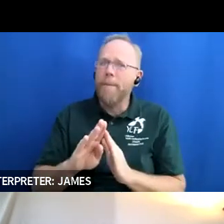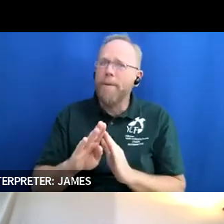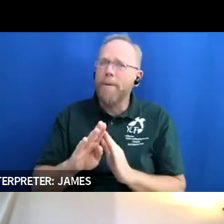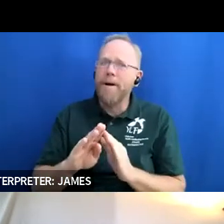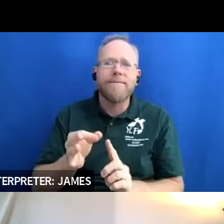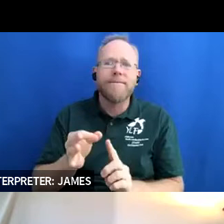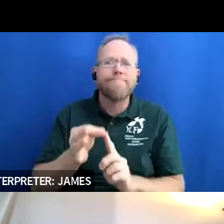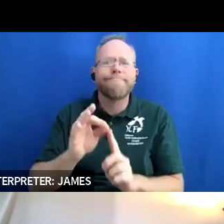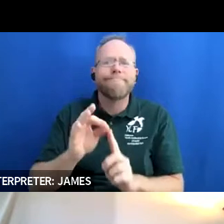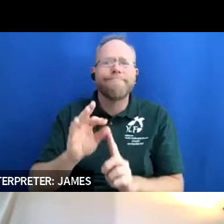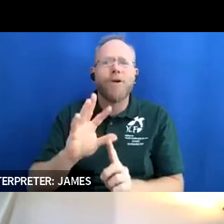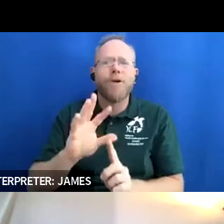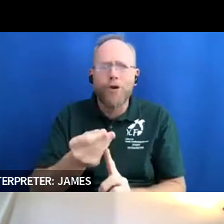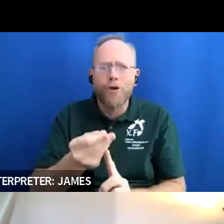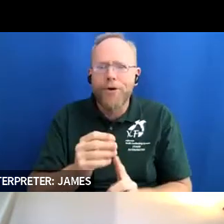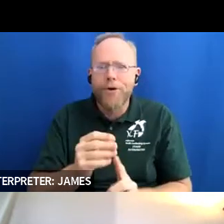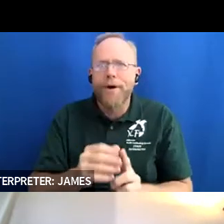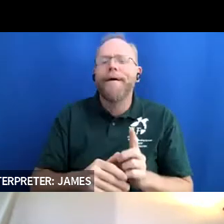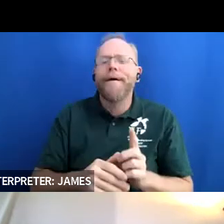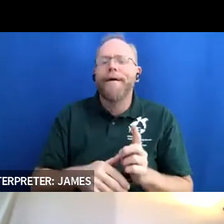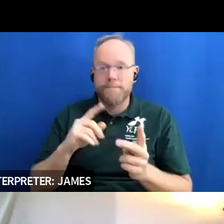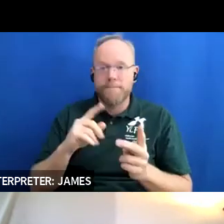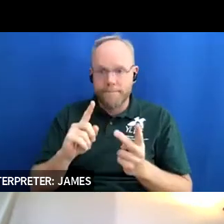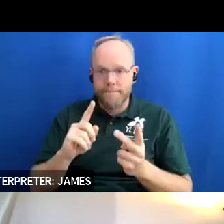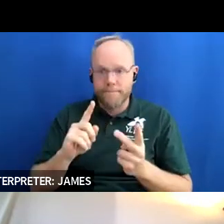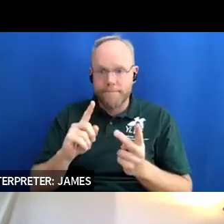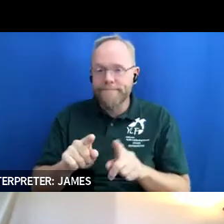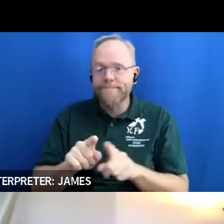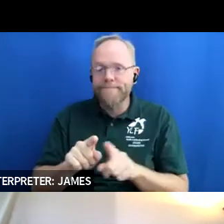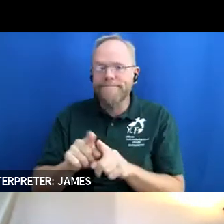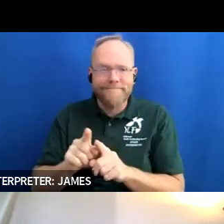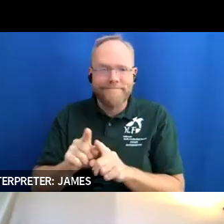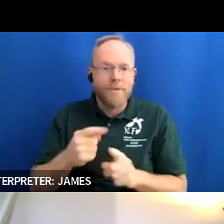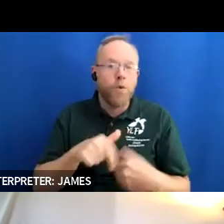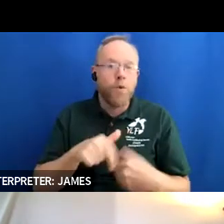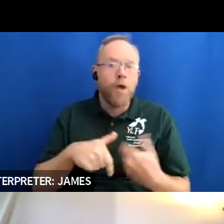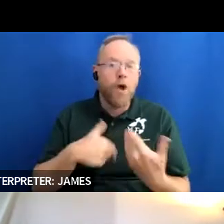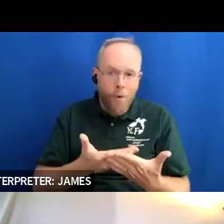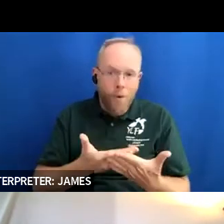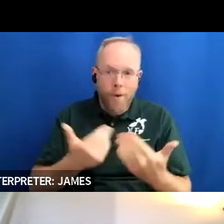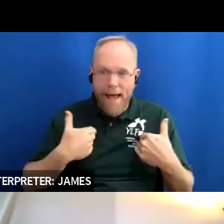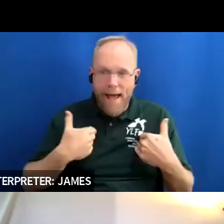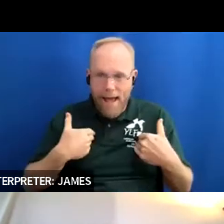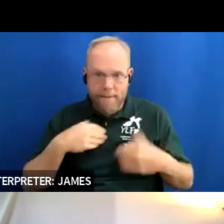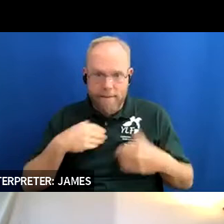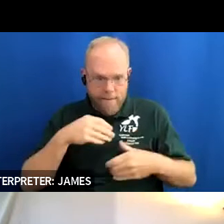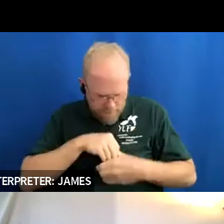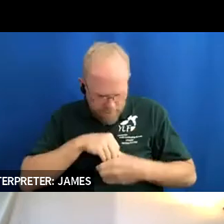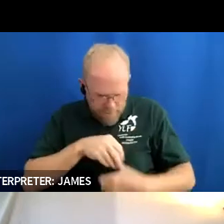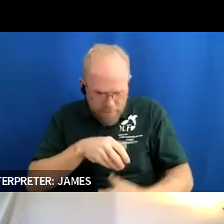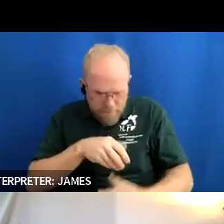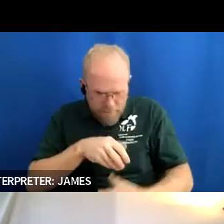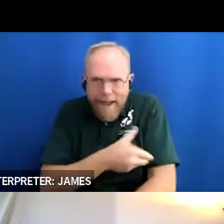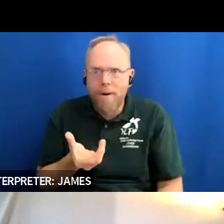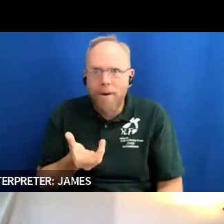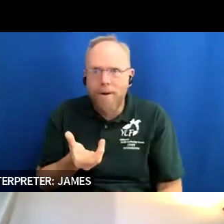realize you know that we all had power as people living with disabilities and that that created